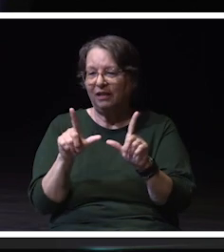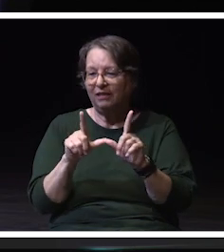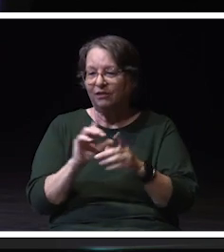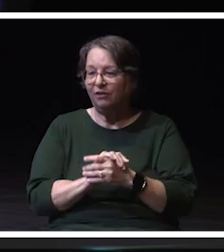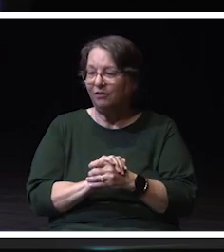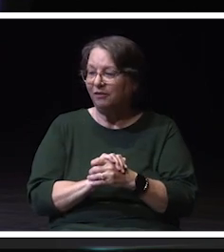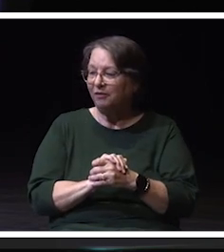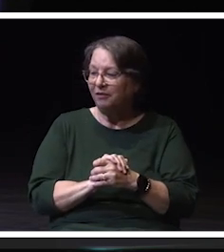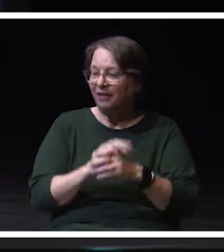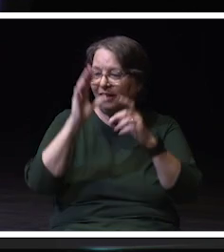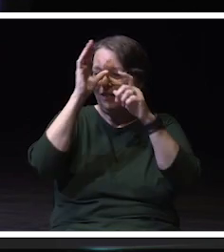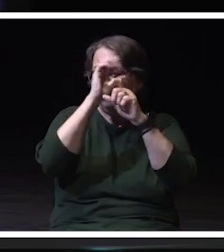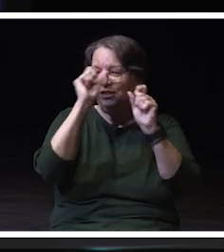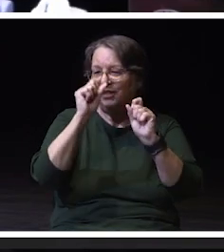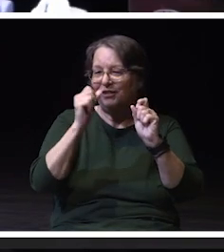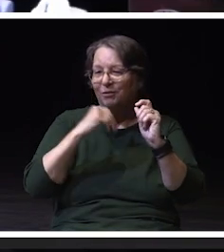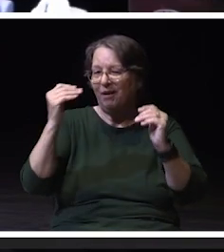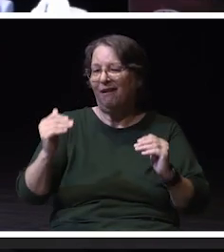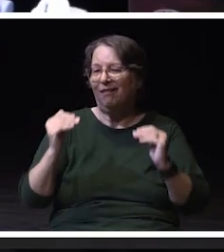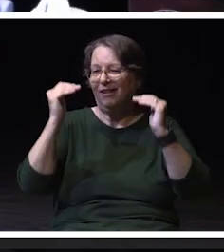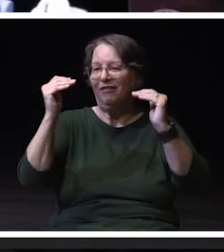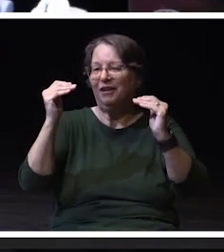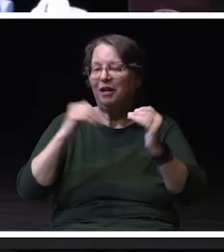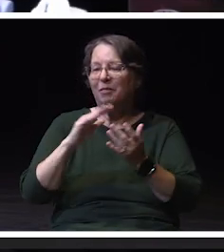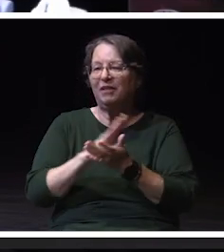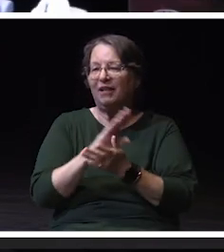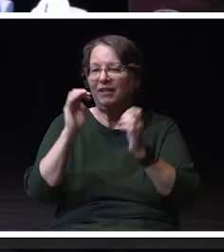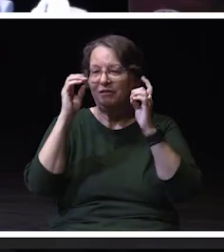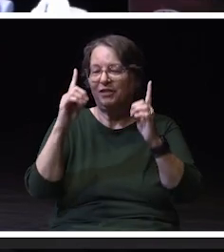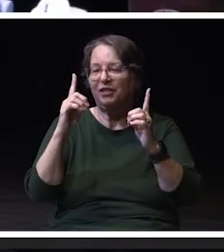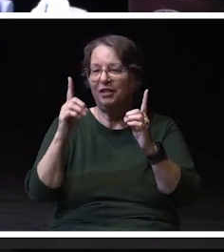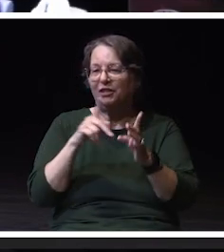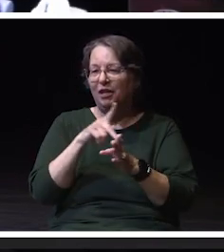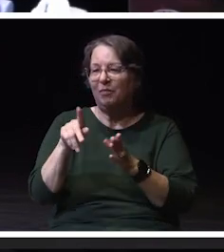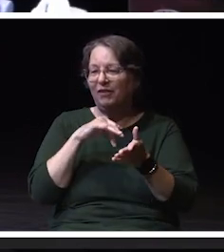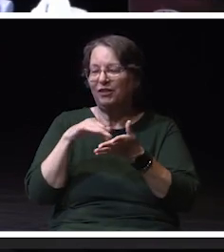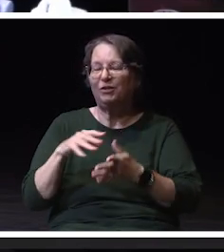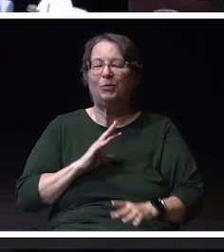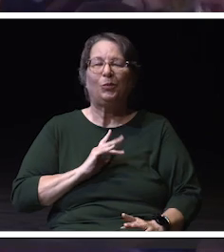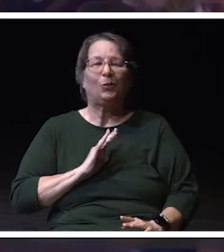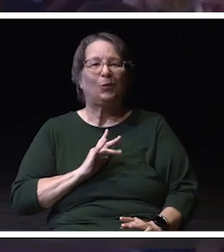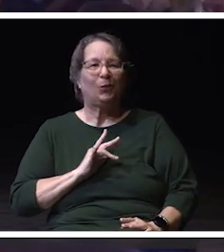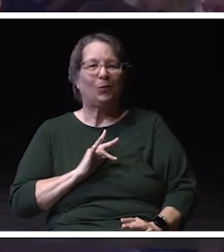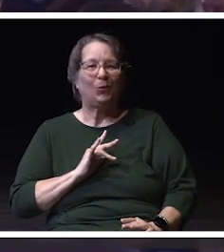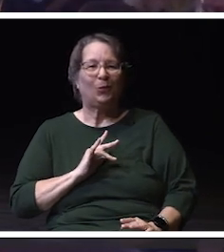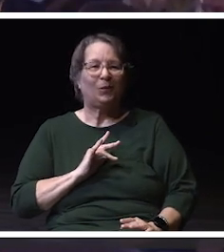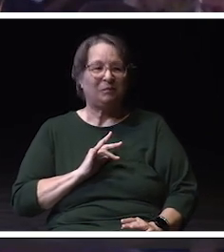we are leveling up in the College of Education and Professional Studies. Oh wow.